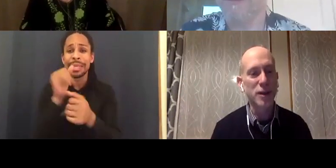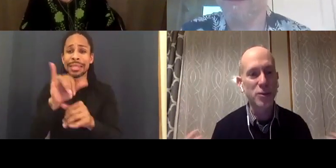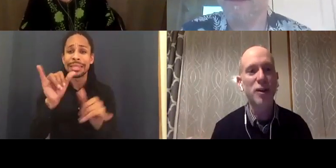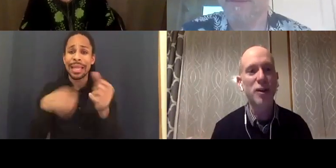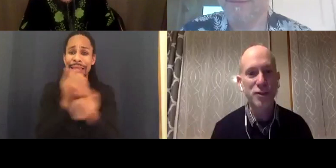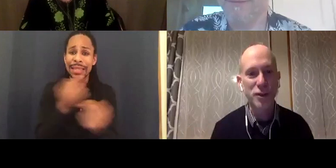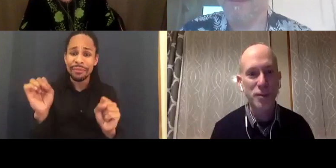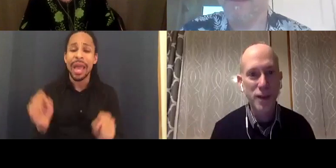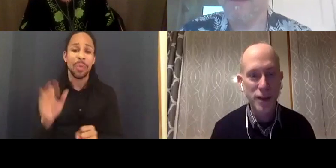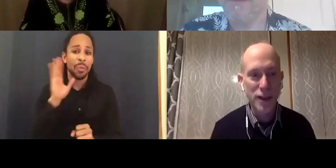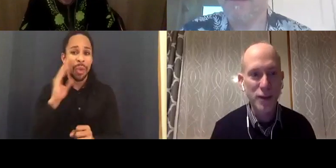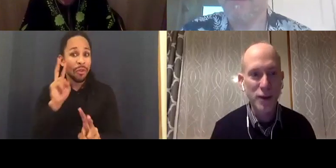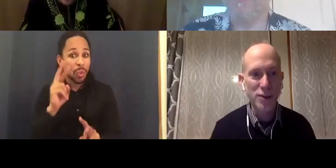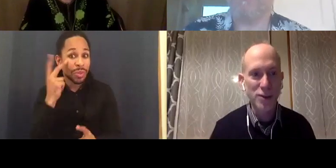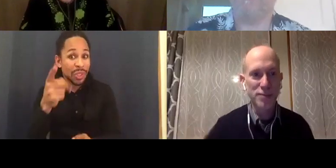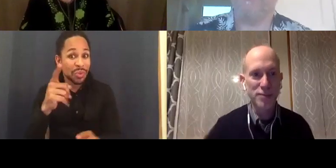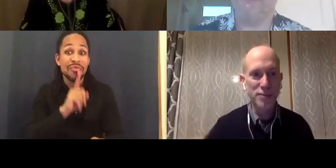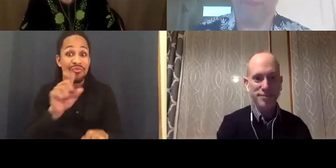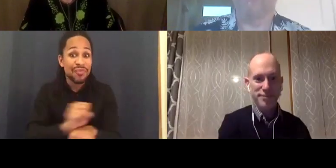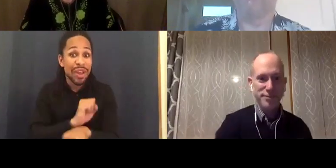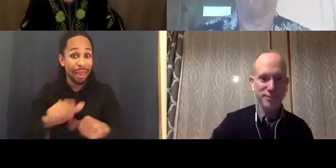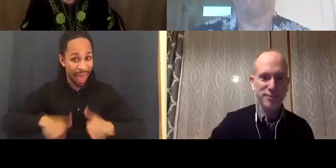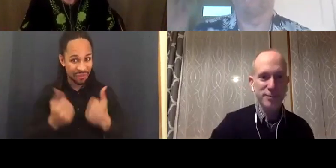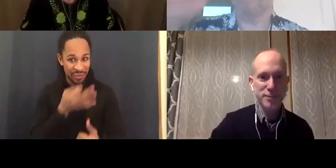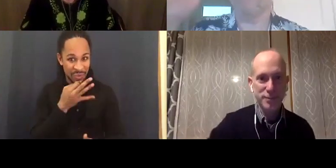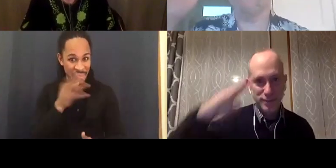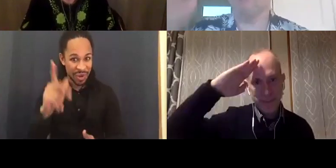real life soon. Thank you very much.